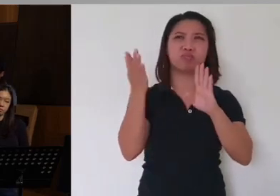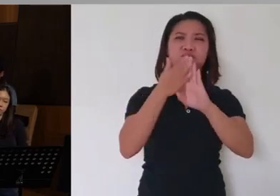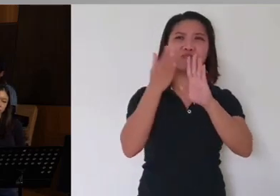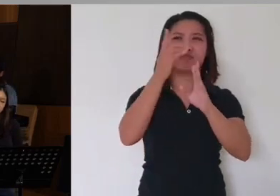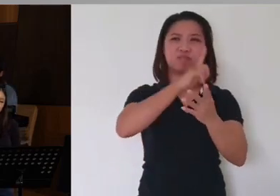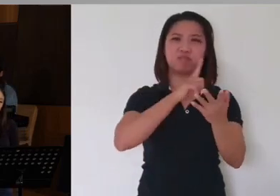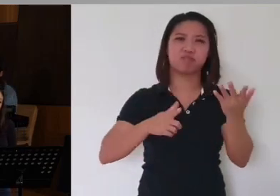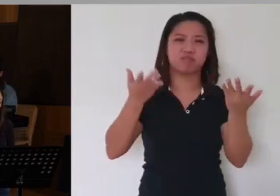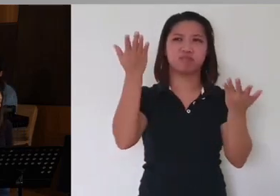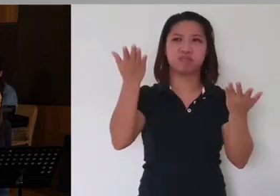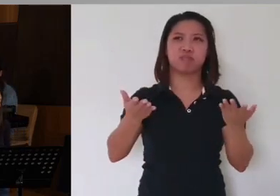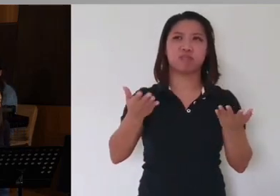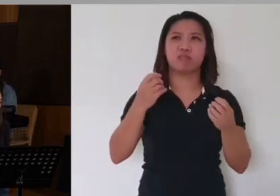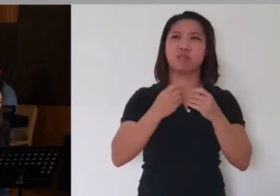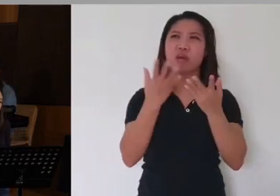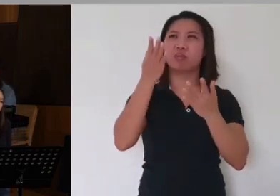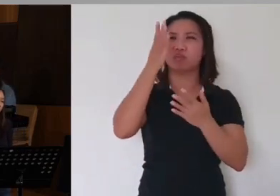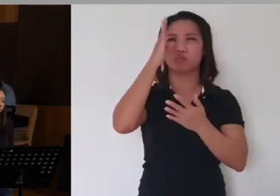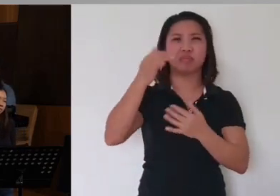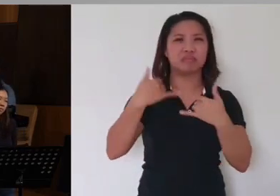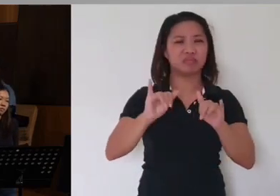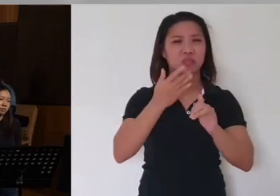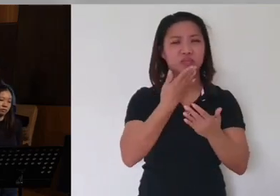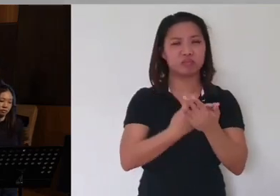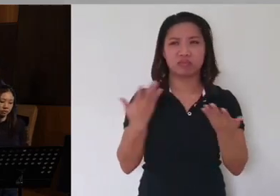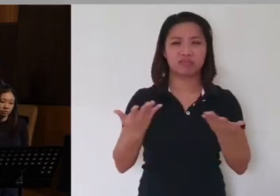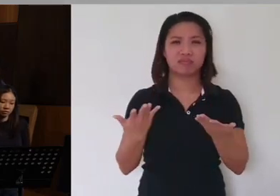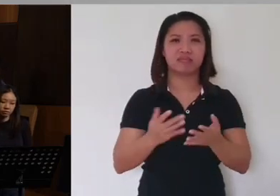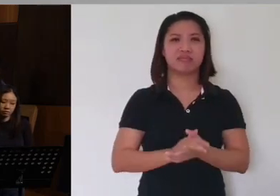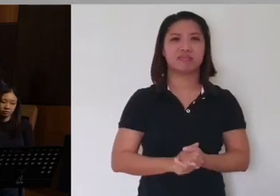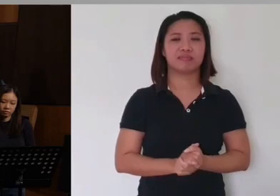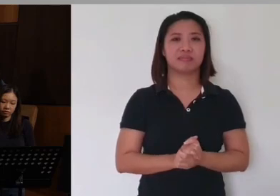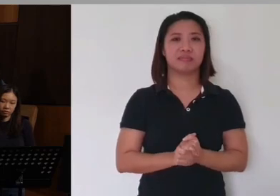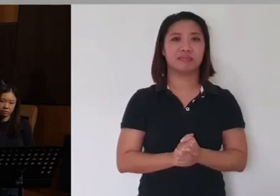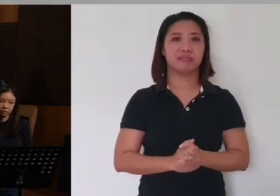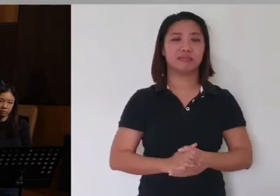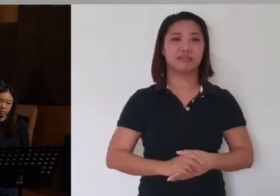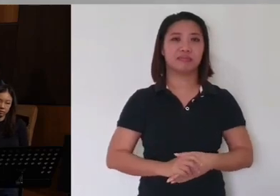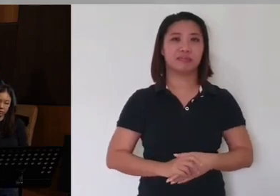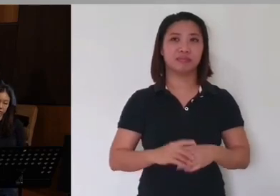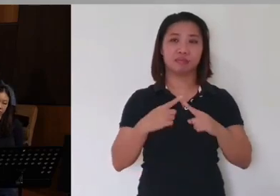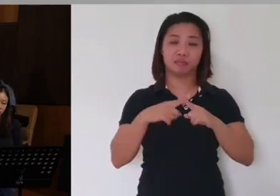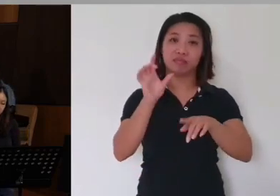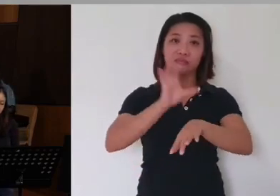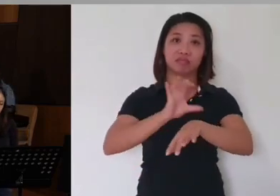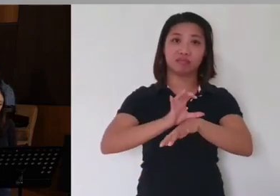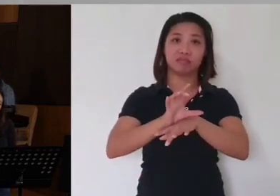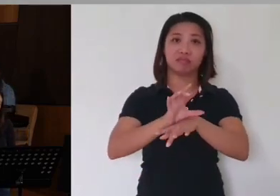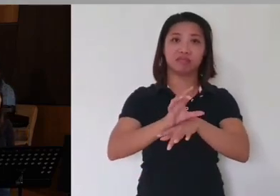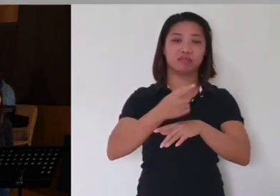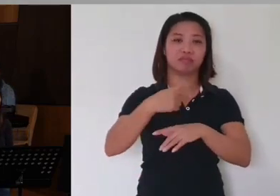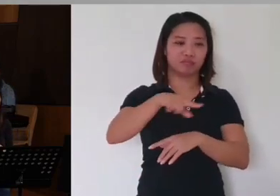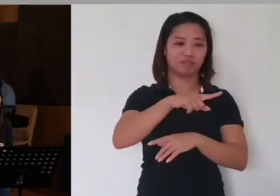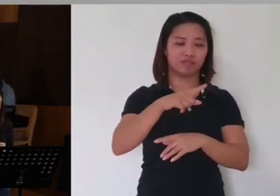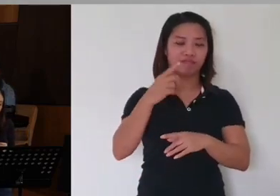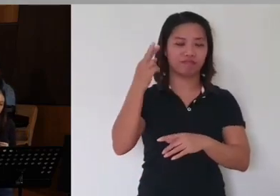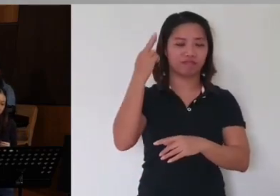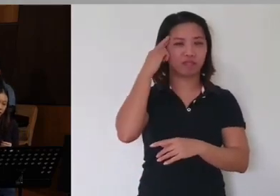how is God still good? But church, we need to come back to the Father